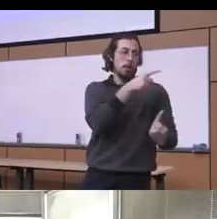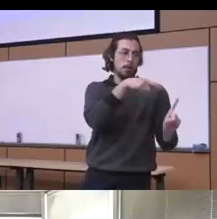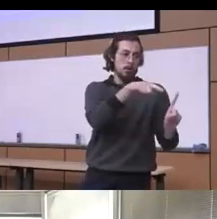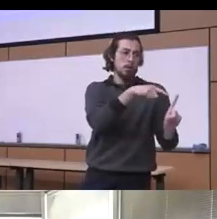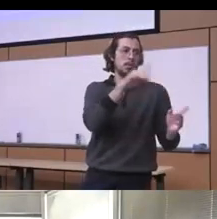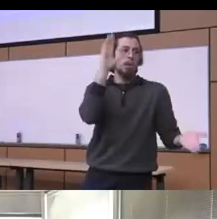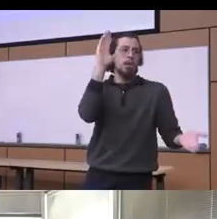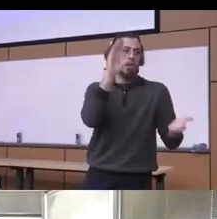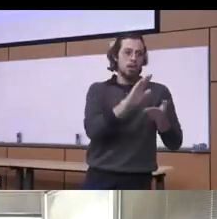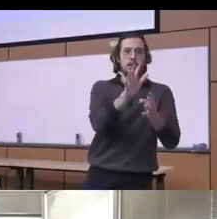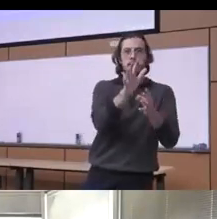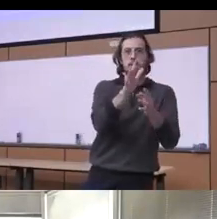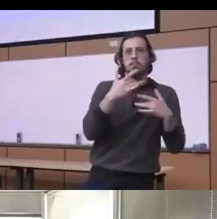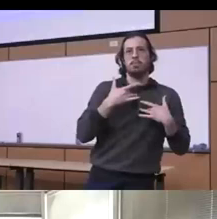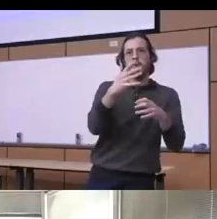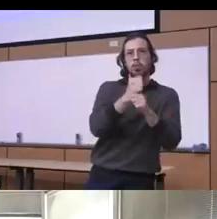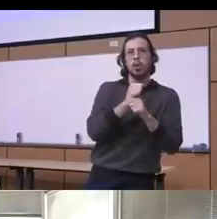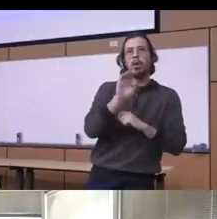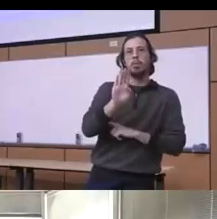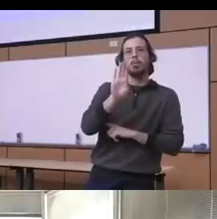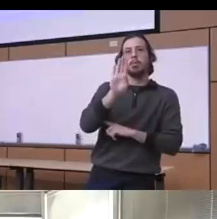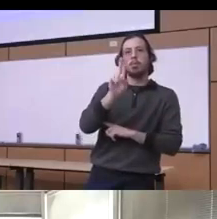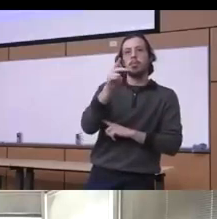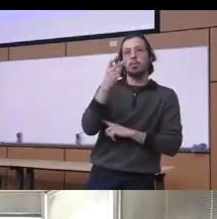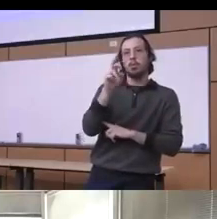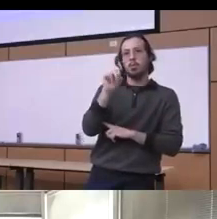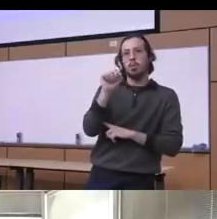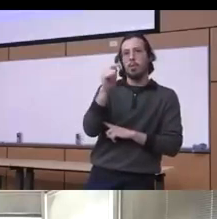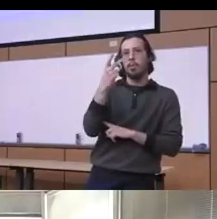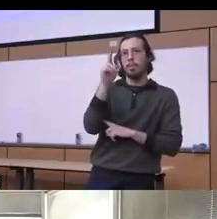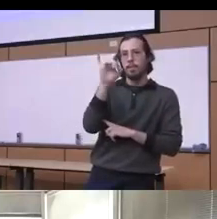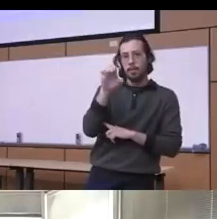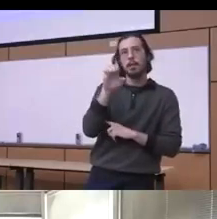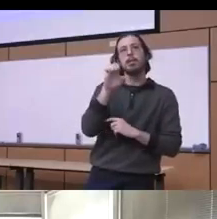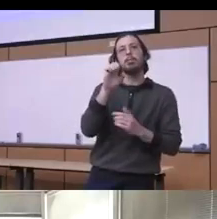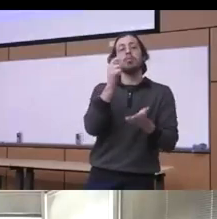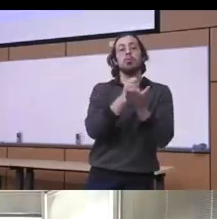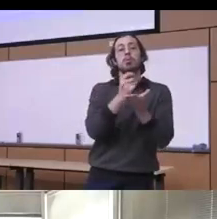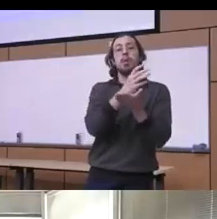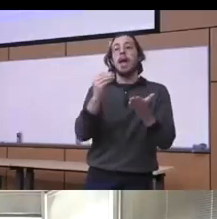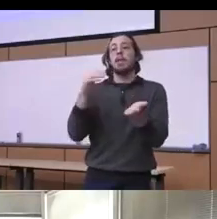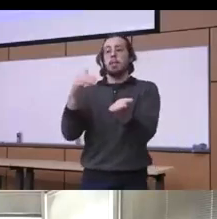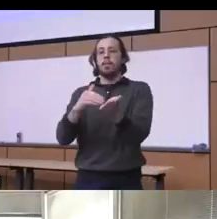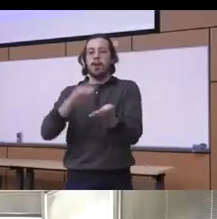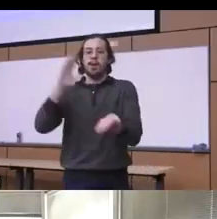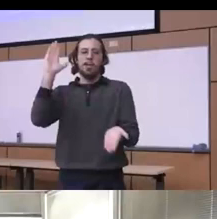or to even refer them or enroll them in a people working with not broken this is a study we did